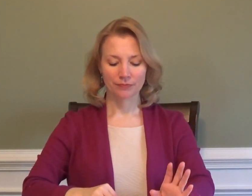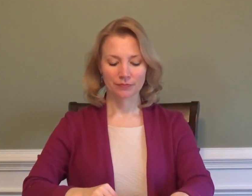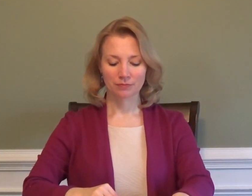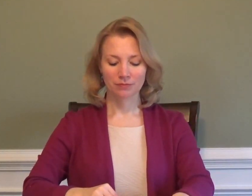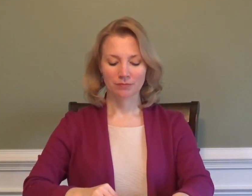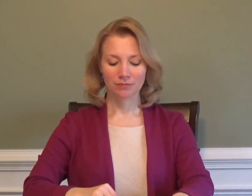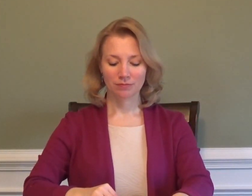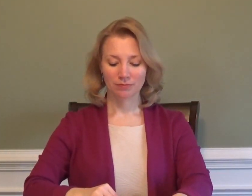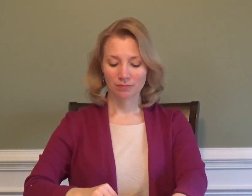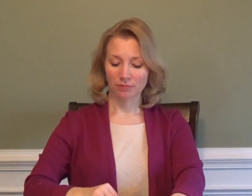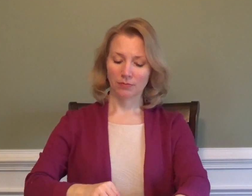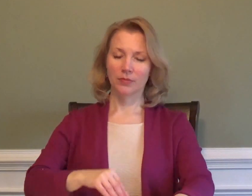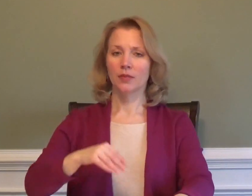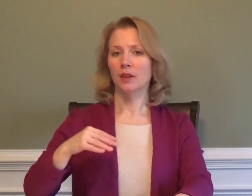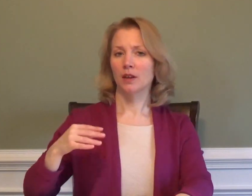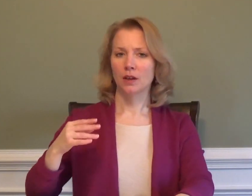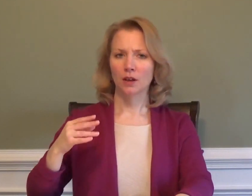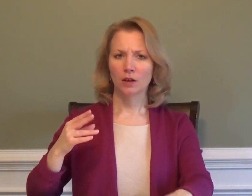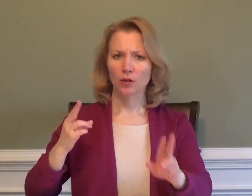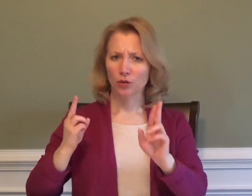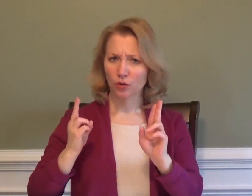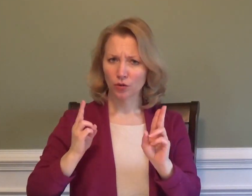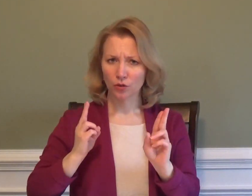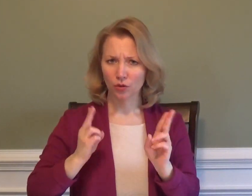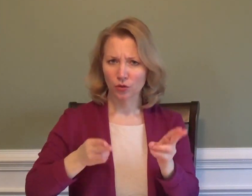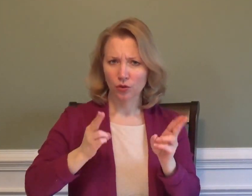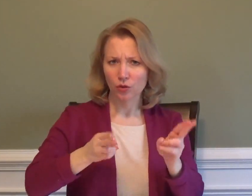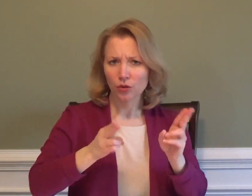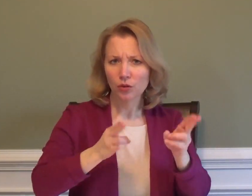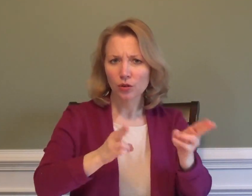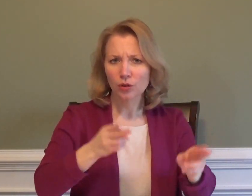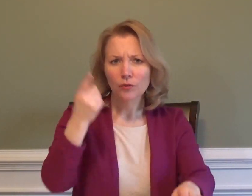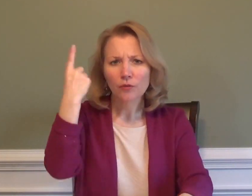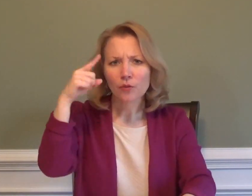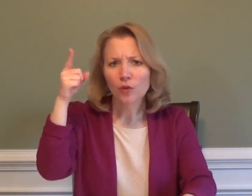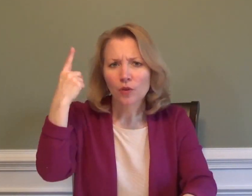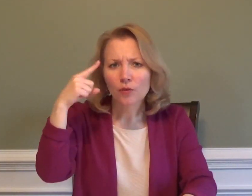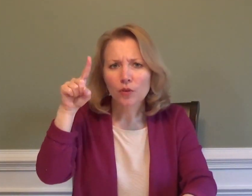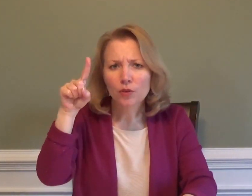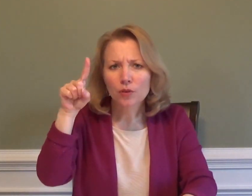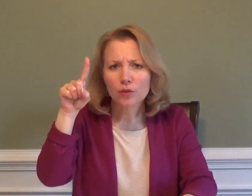"What's the hurry?"